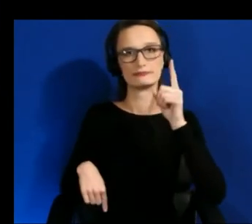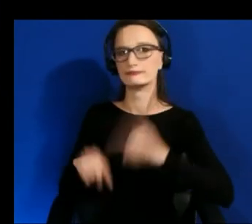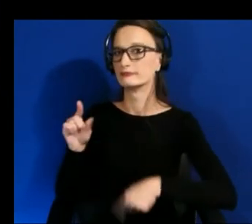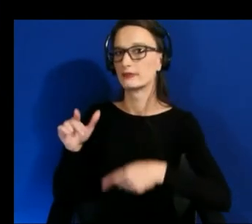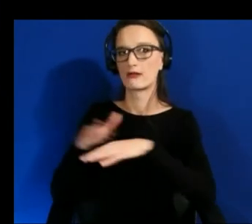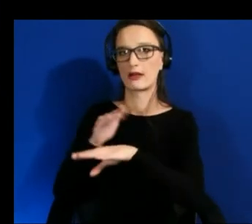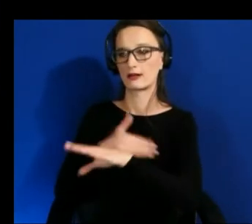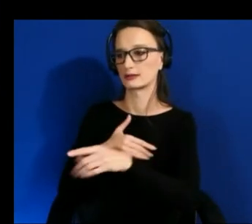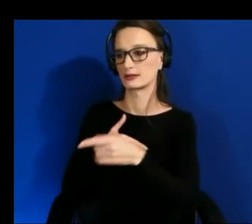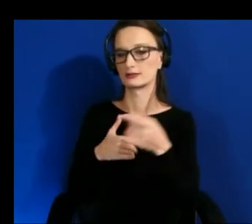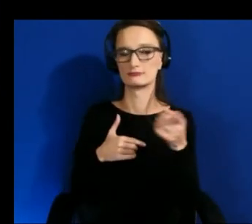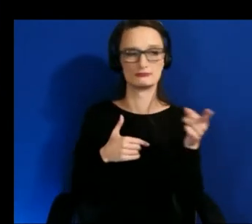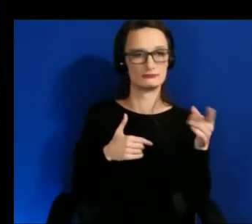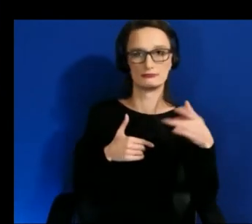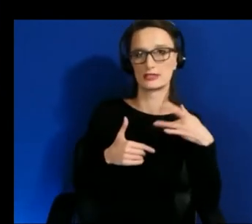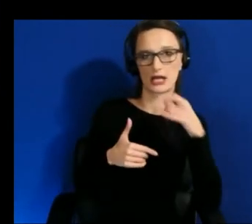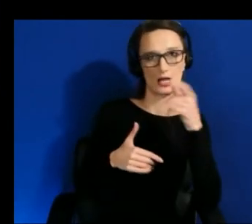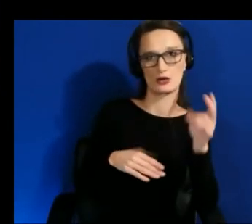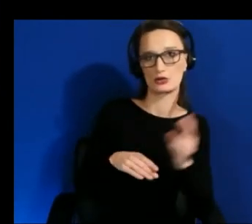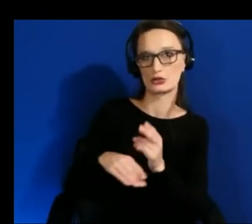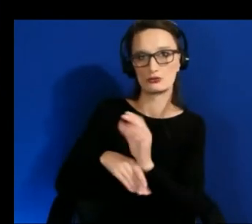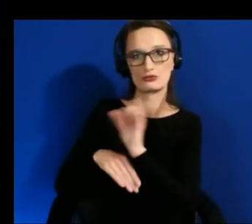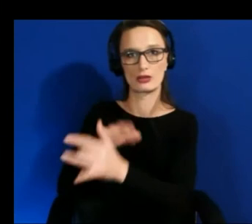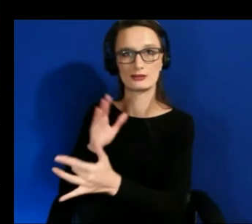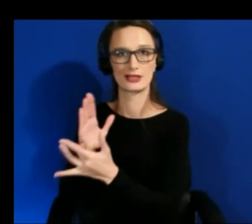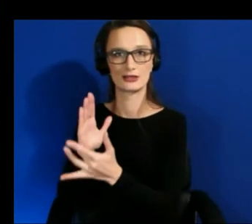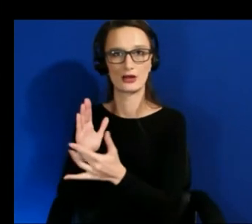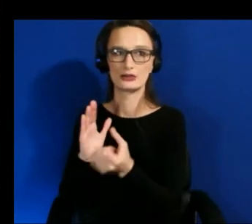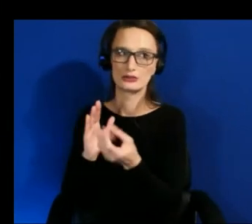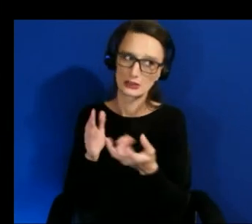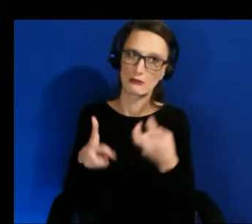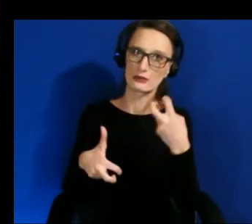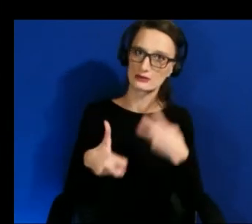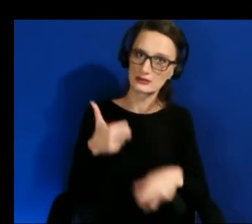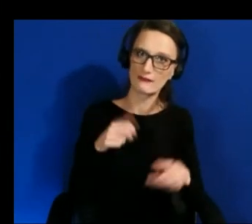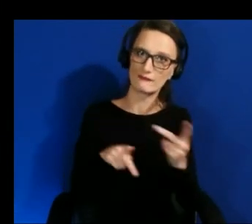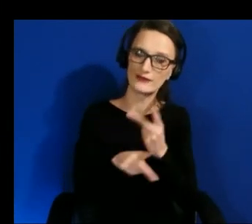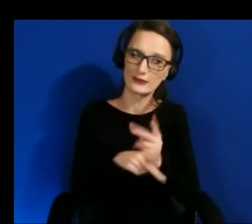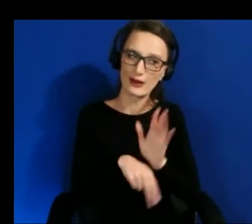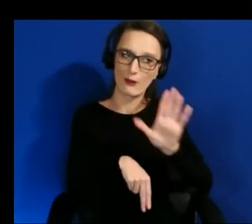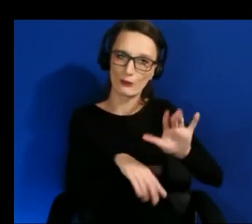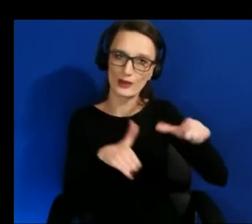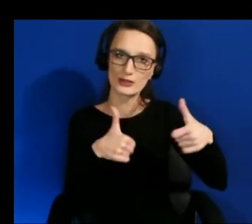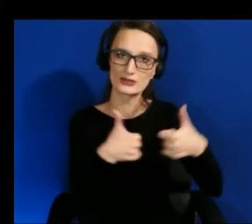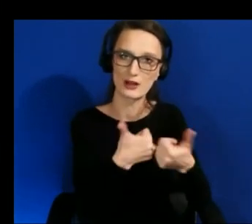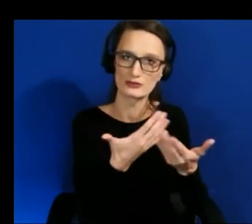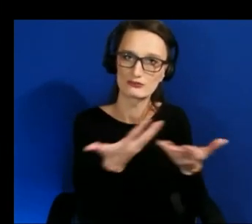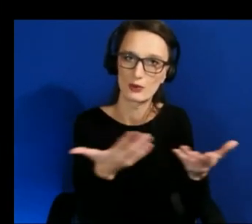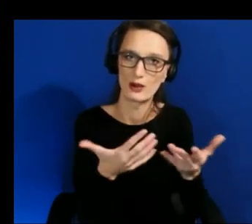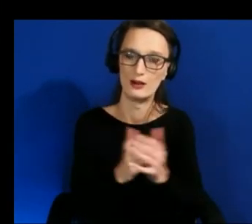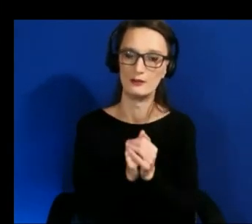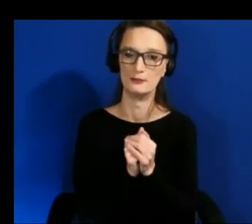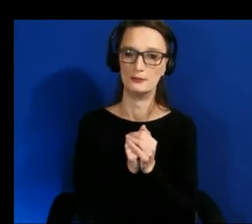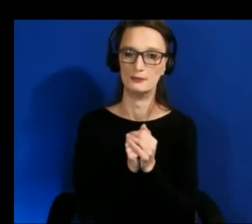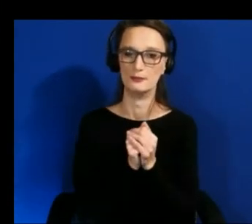out what the specific challenges are um but you you raised a really good point martezen that you